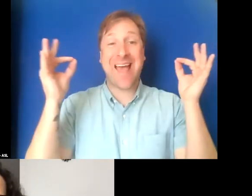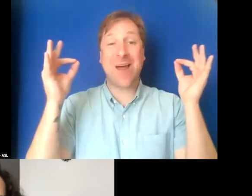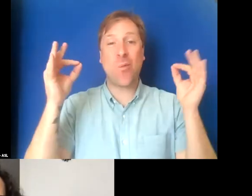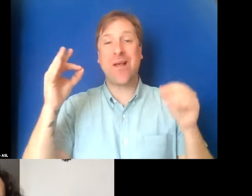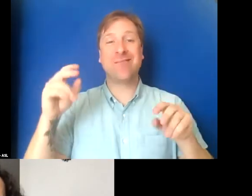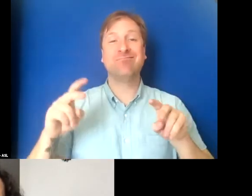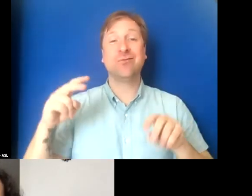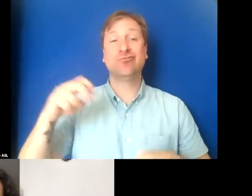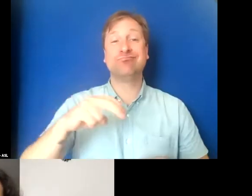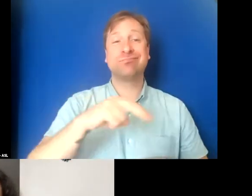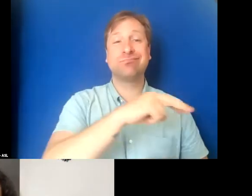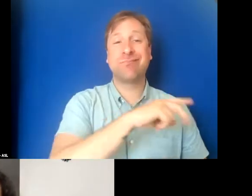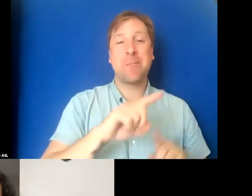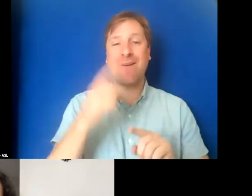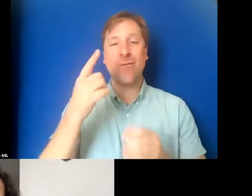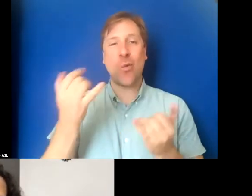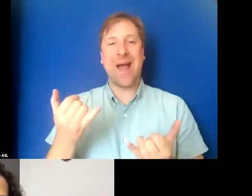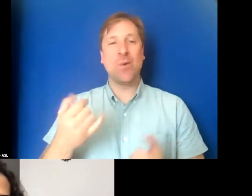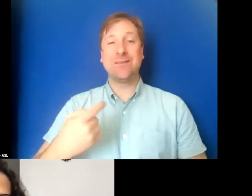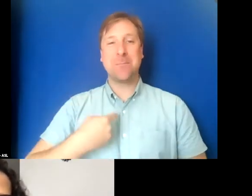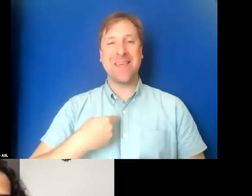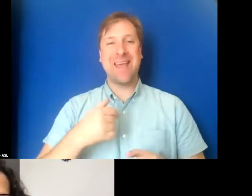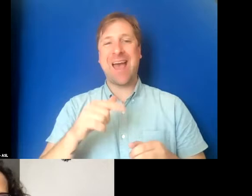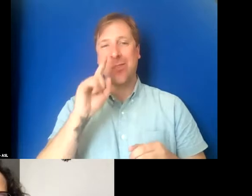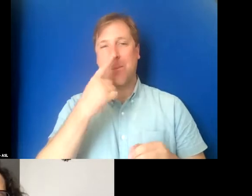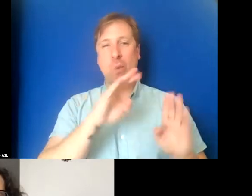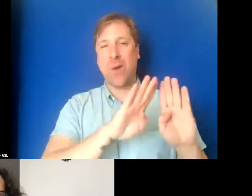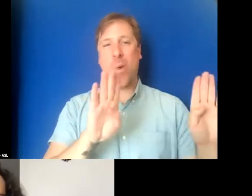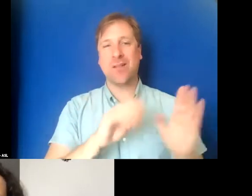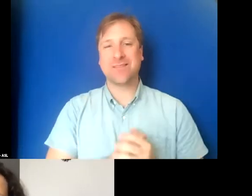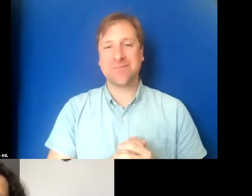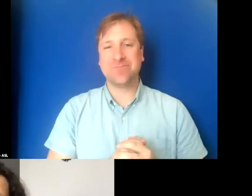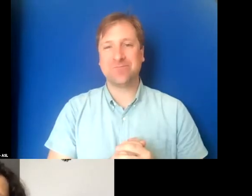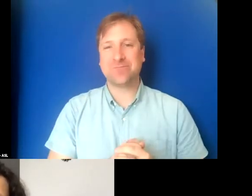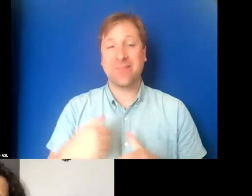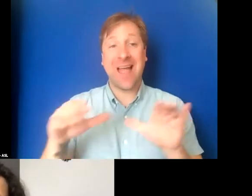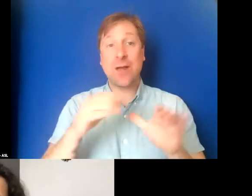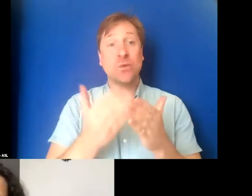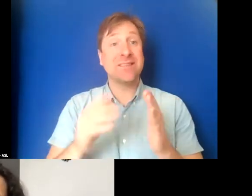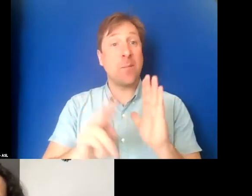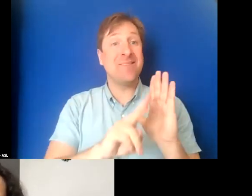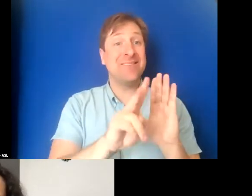But for now, it's just me and the tan walls. I do some video and audio producing,